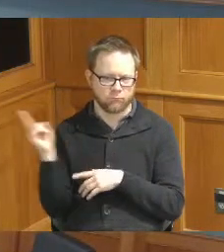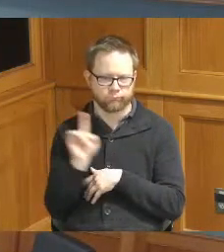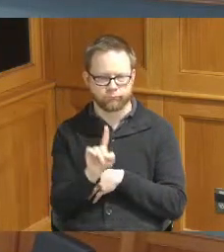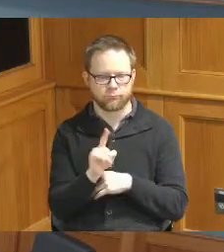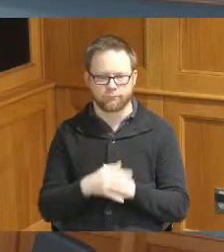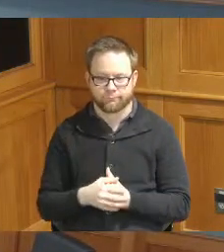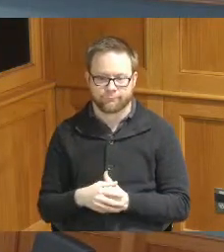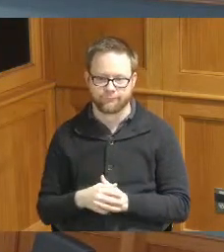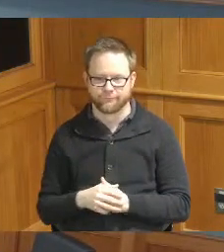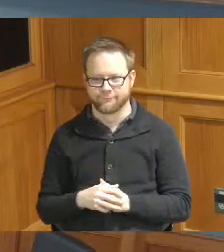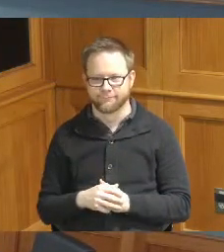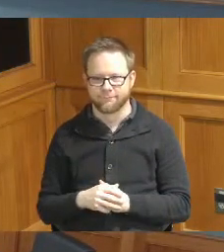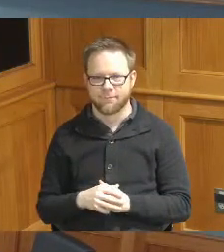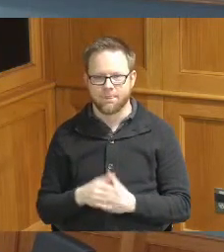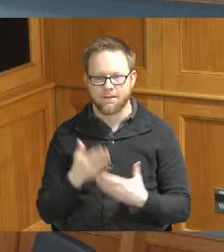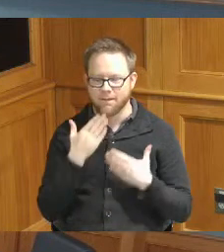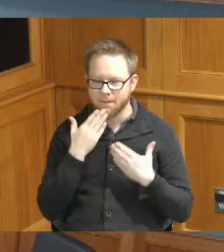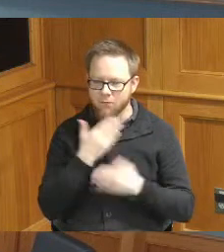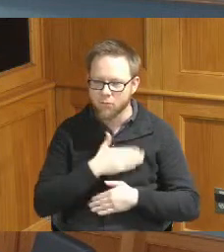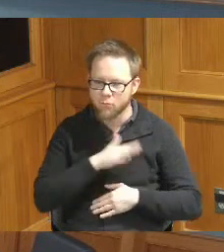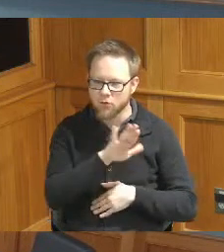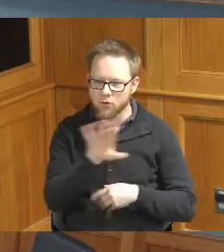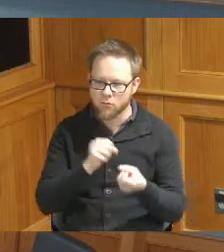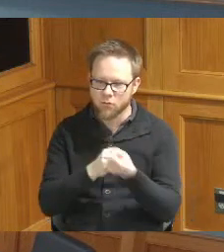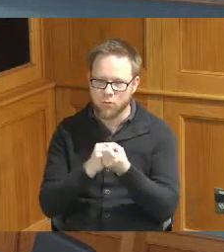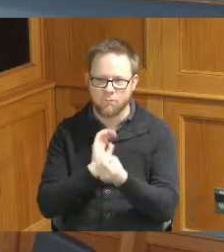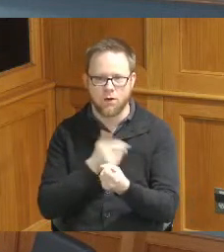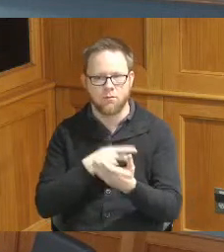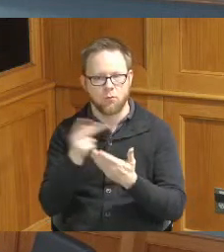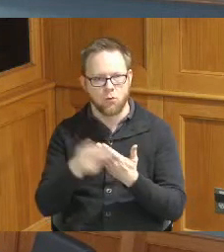thank you I appreciate the support for this program and we do have a lot of individuals